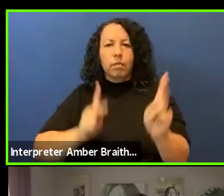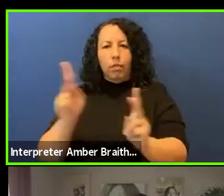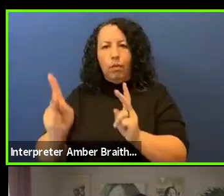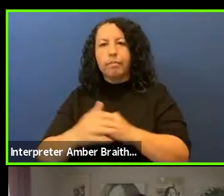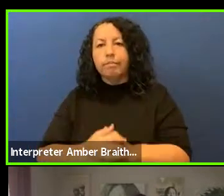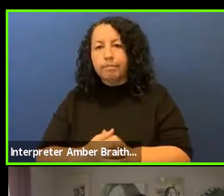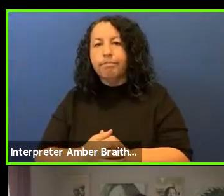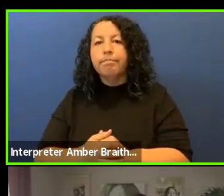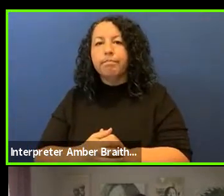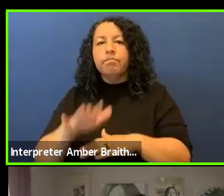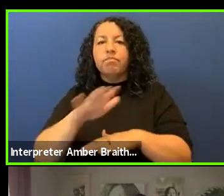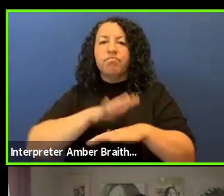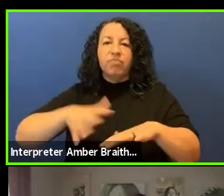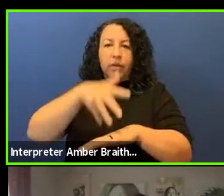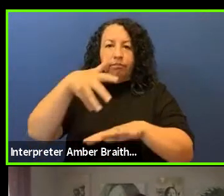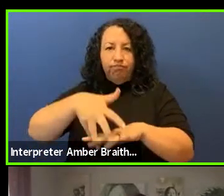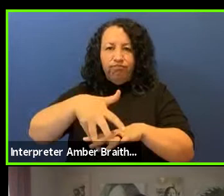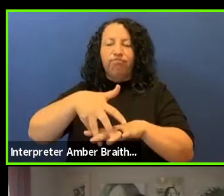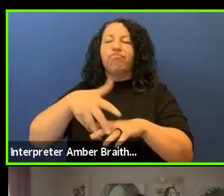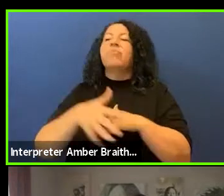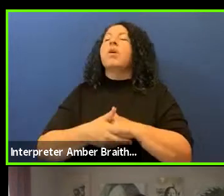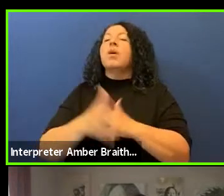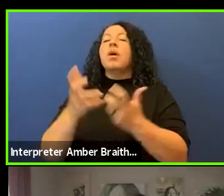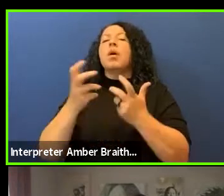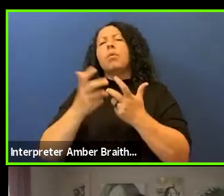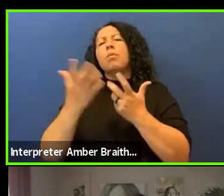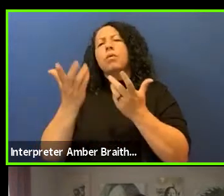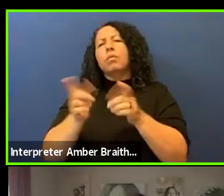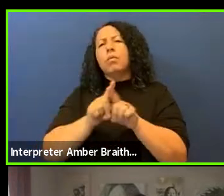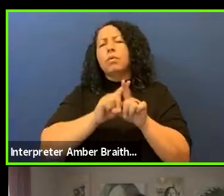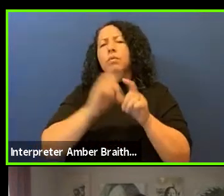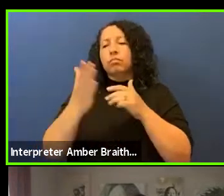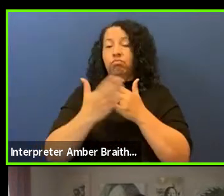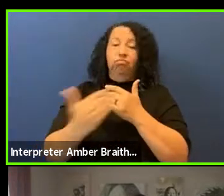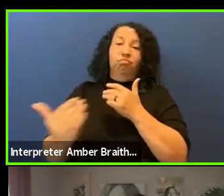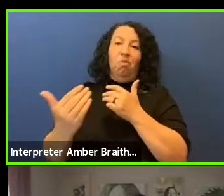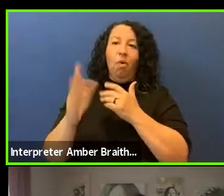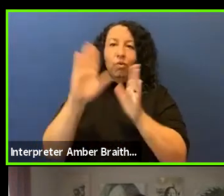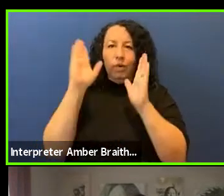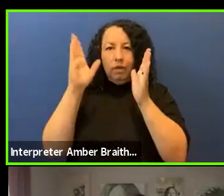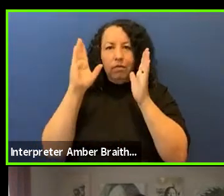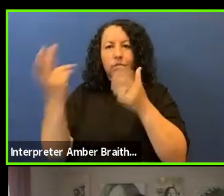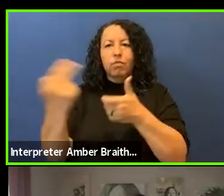I also want to call your attention to the fact that I'm joined today on the screen, as will my colleagues in our panel discussion,